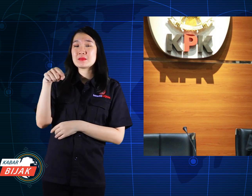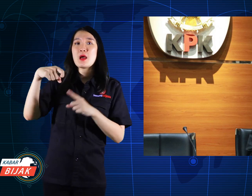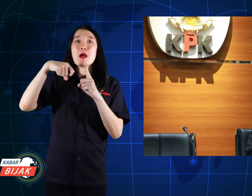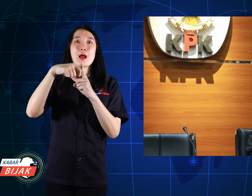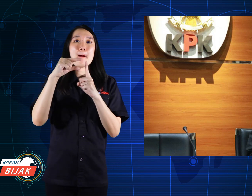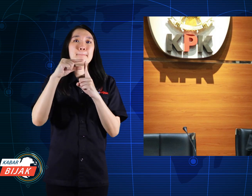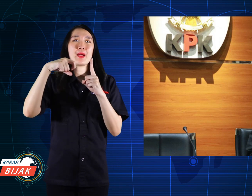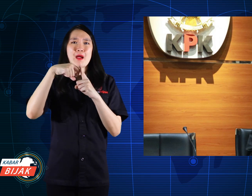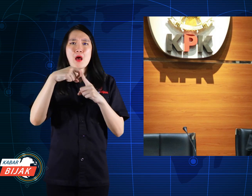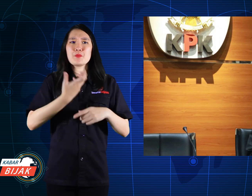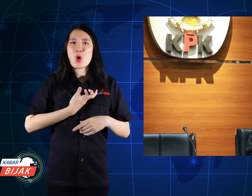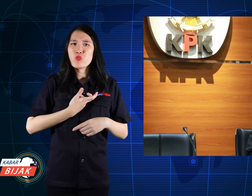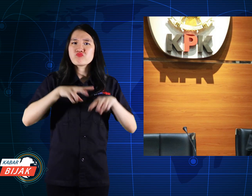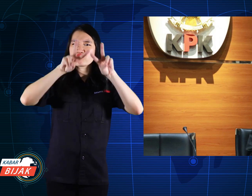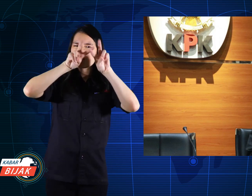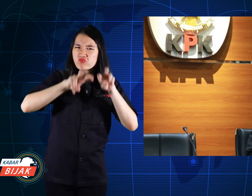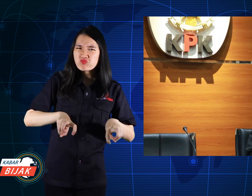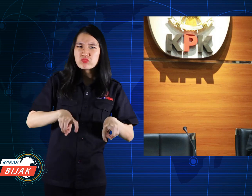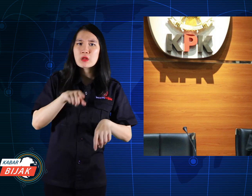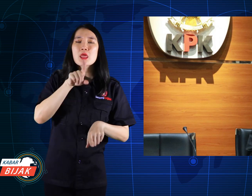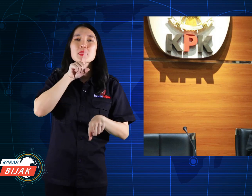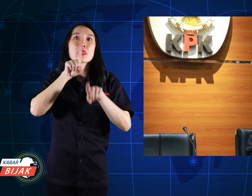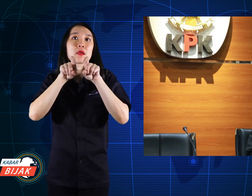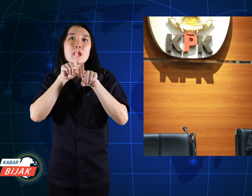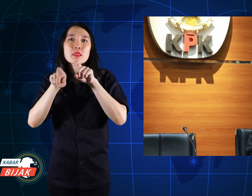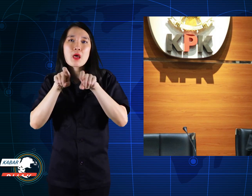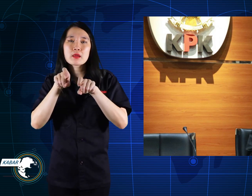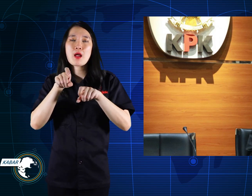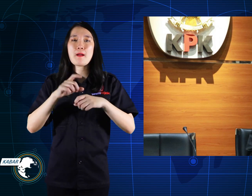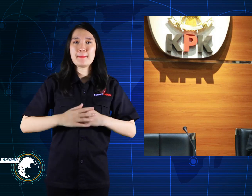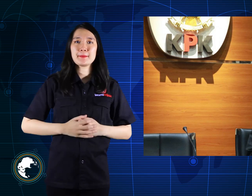KPK wanted to investigate and ask questions.